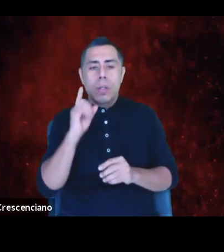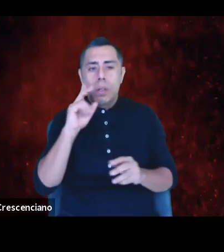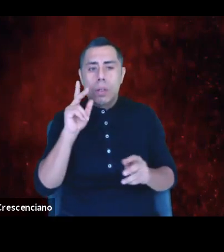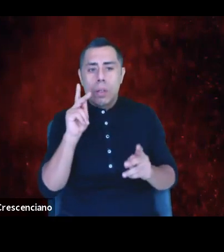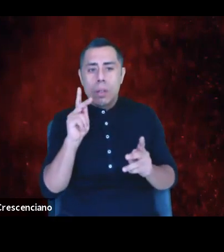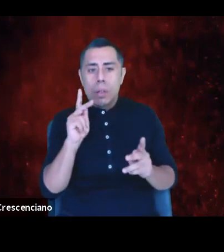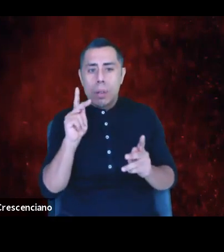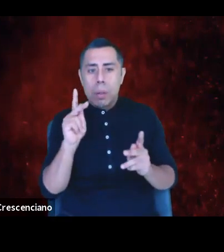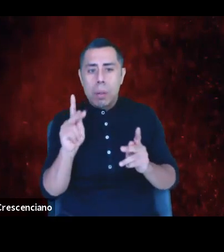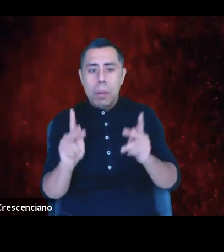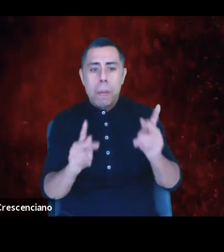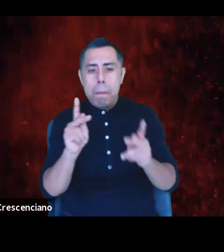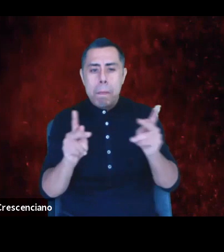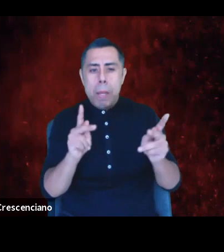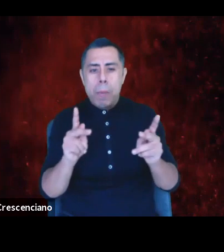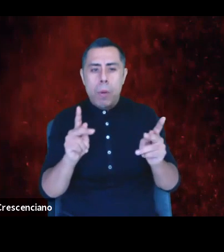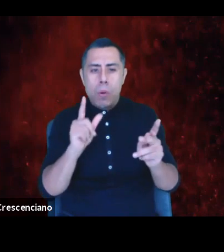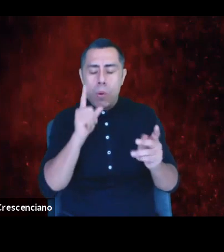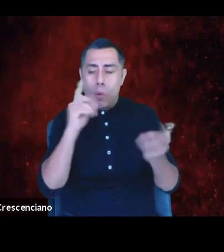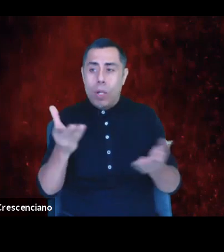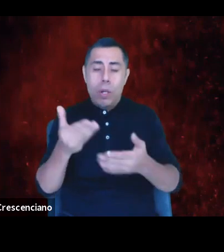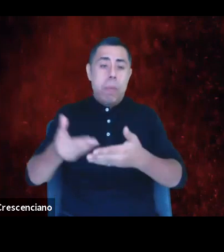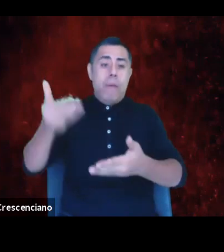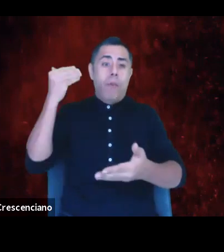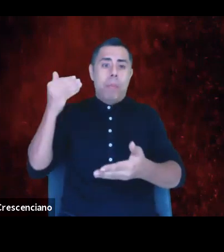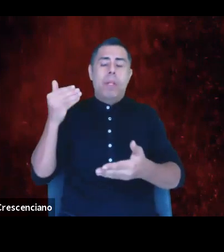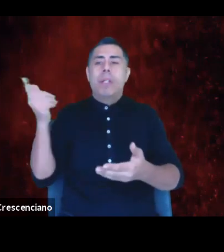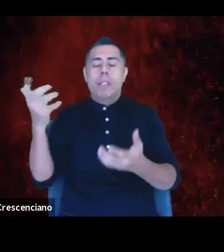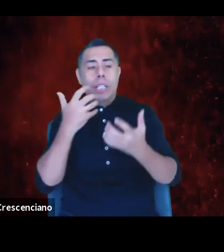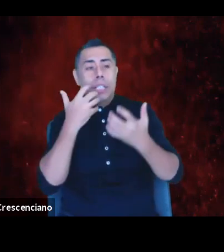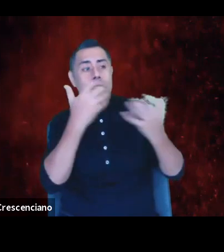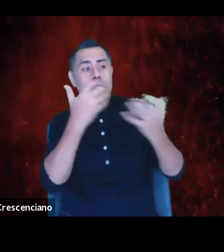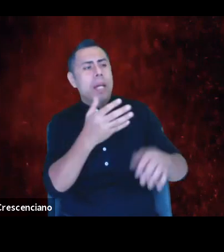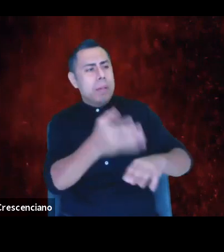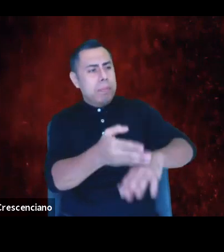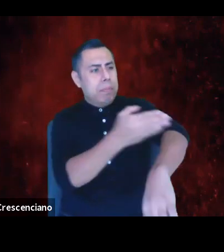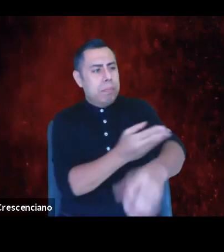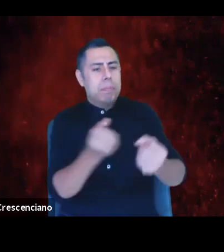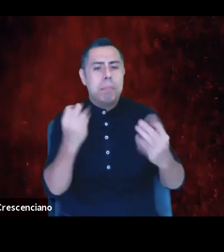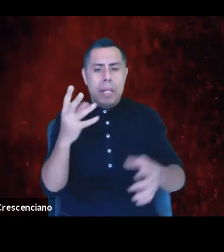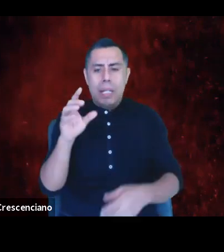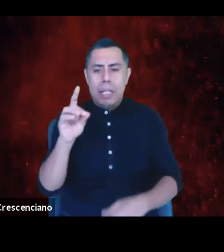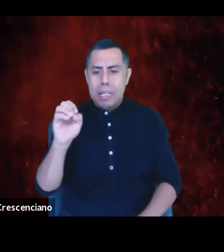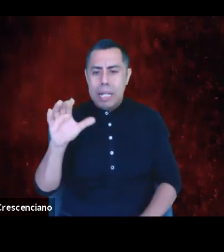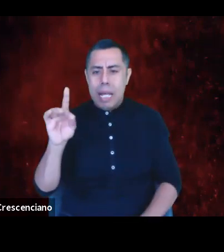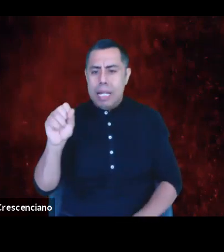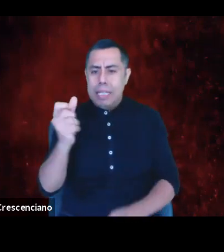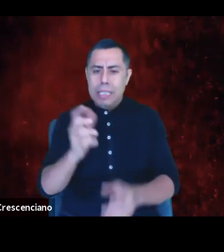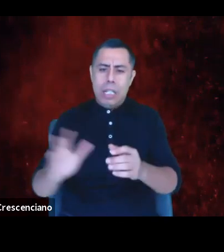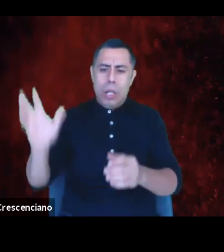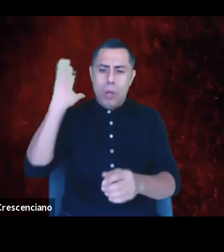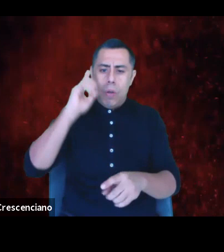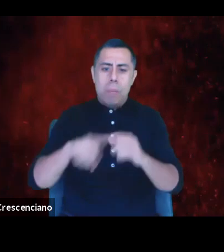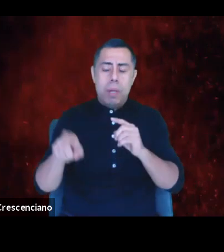to be better decades ago. And yet the actions of leadership didn't make enough change. Leaders of the Black Arts Movement,